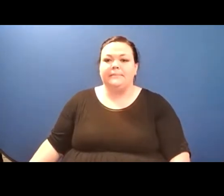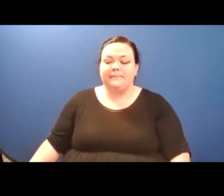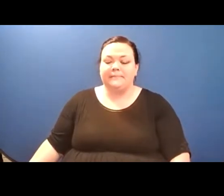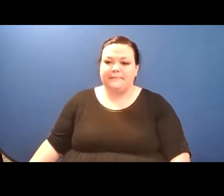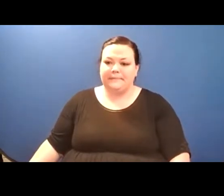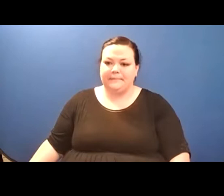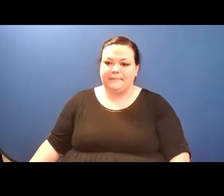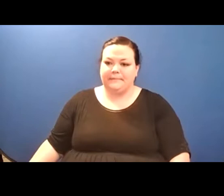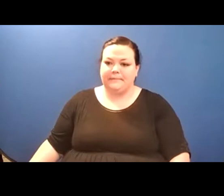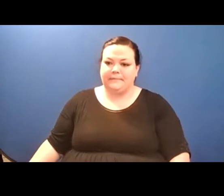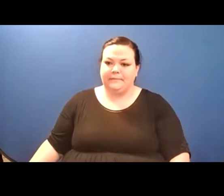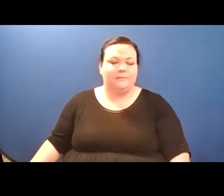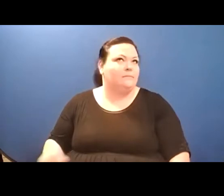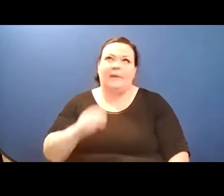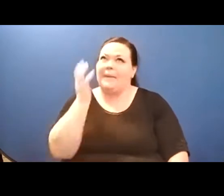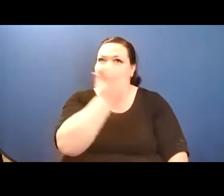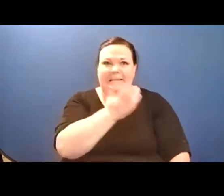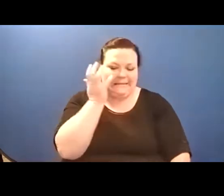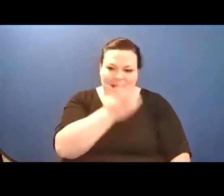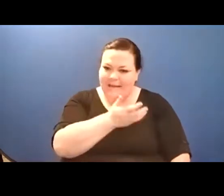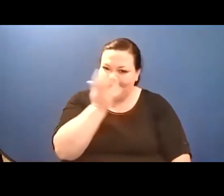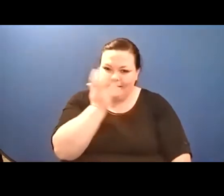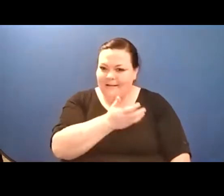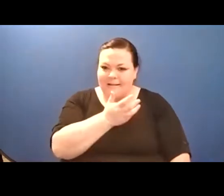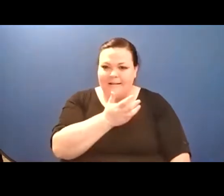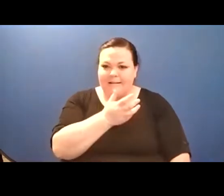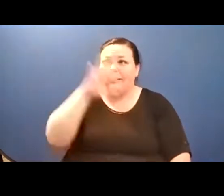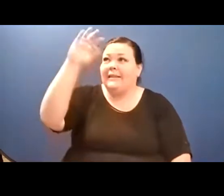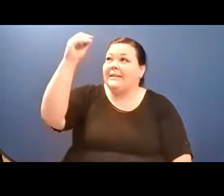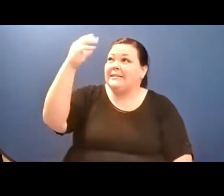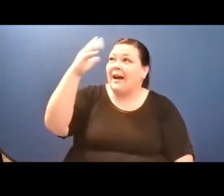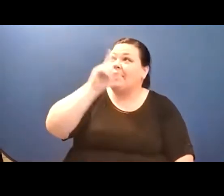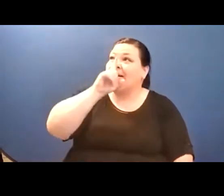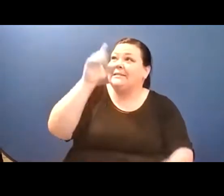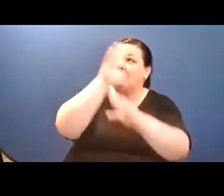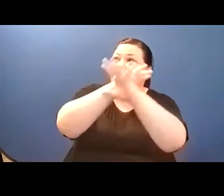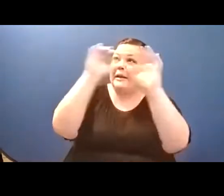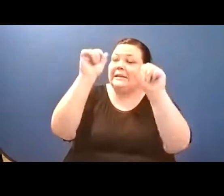um, their books purchased, um, so we're putting links to Aditi's books in the chat